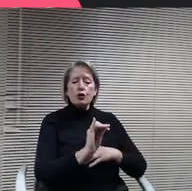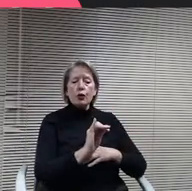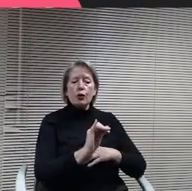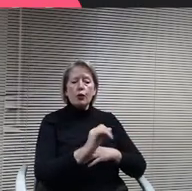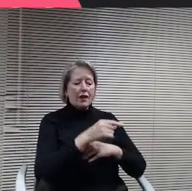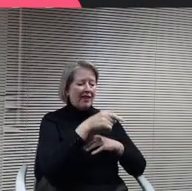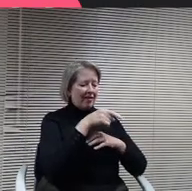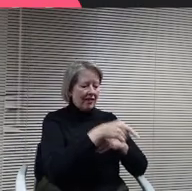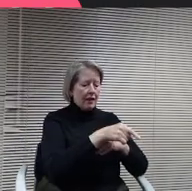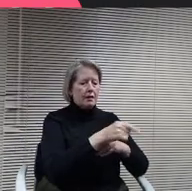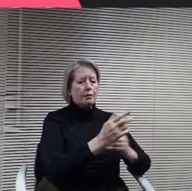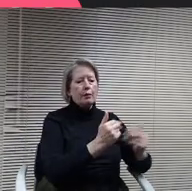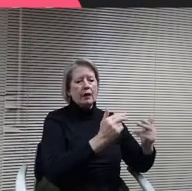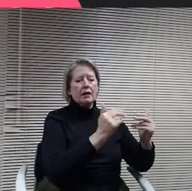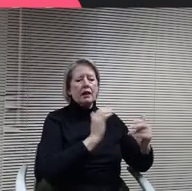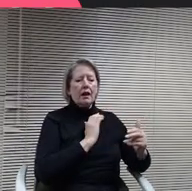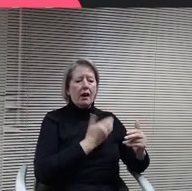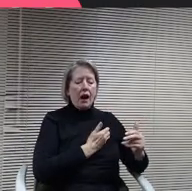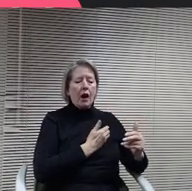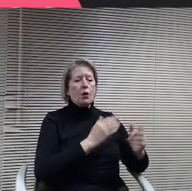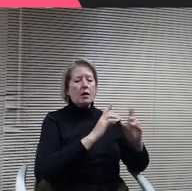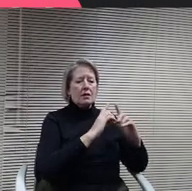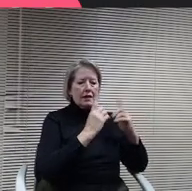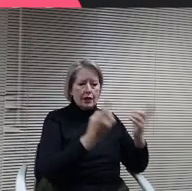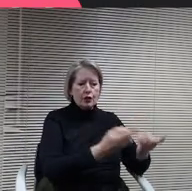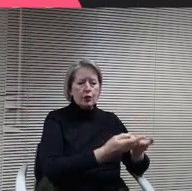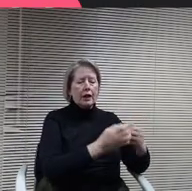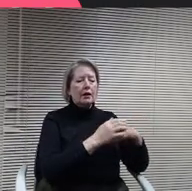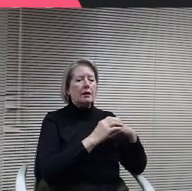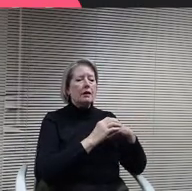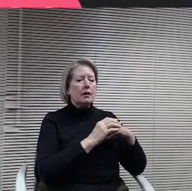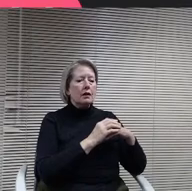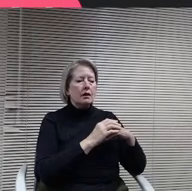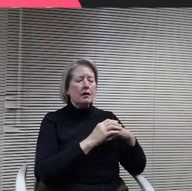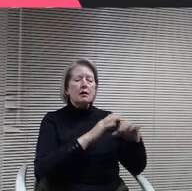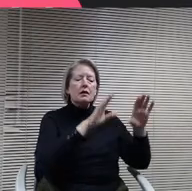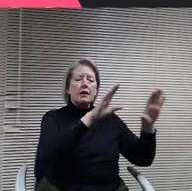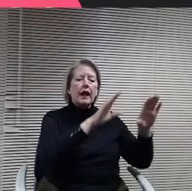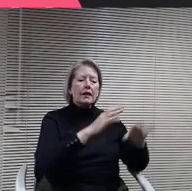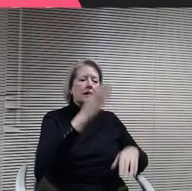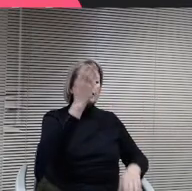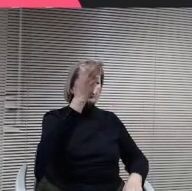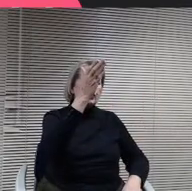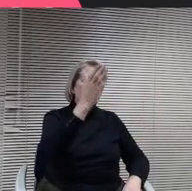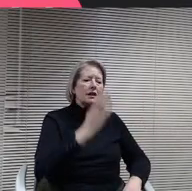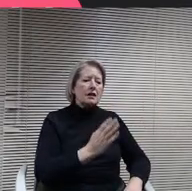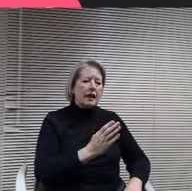District so, um yeah. Excellent presentation and Franklin full support.